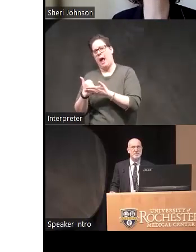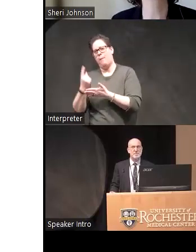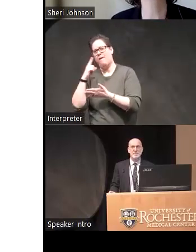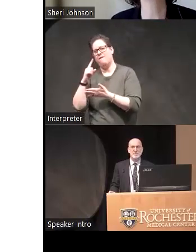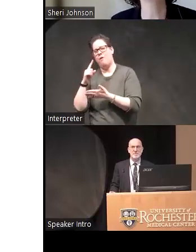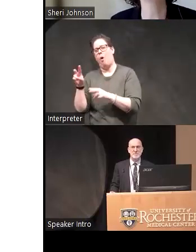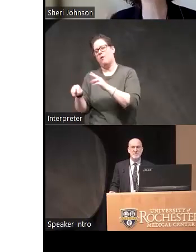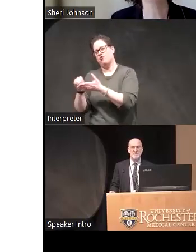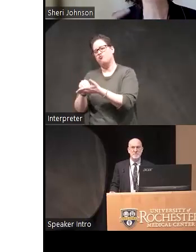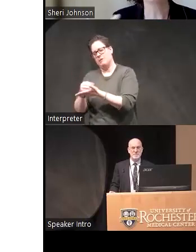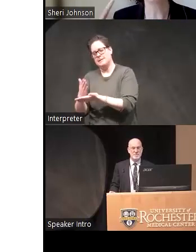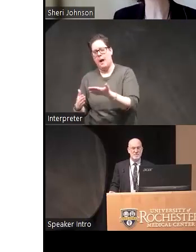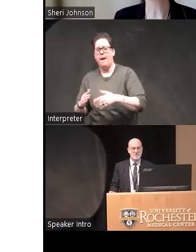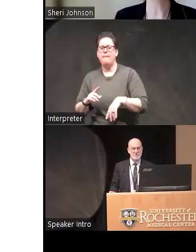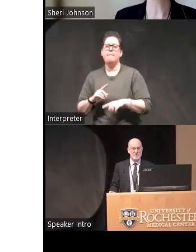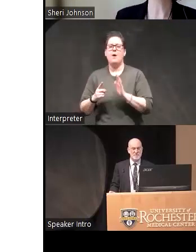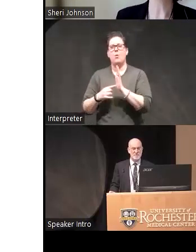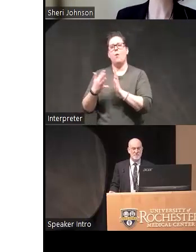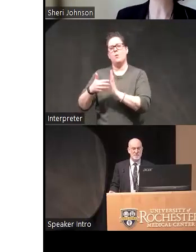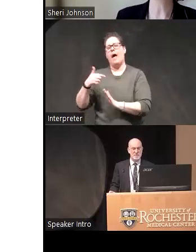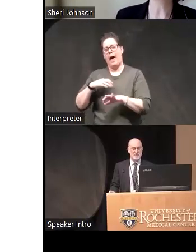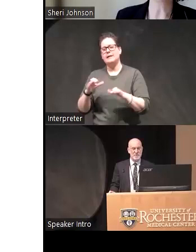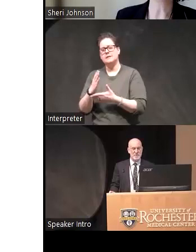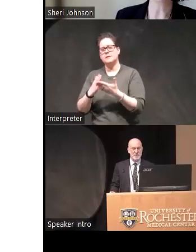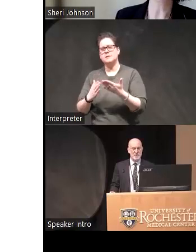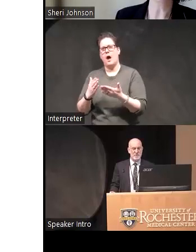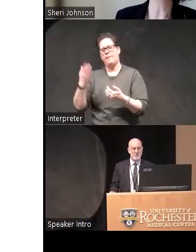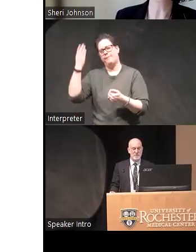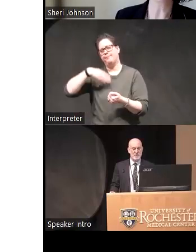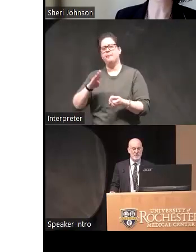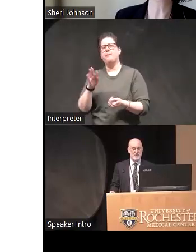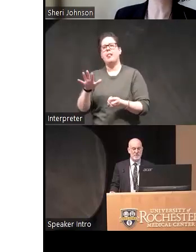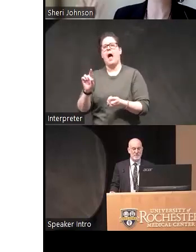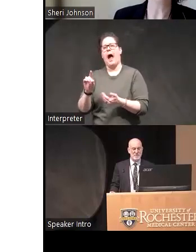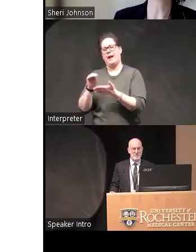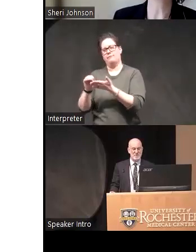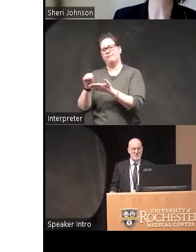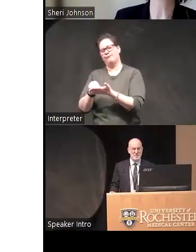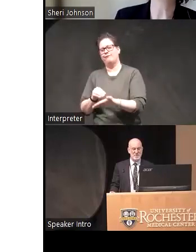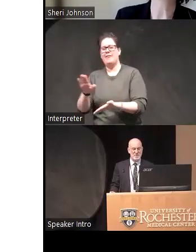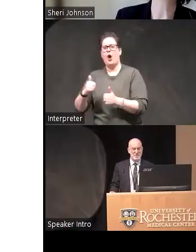I had to do the the blind ratings the aggression interviews because you know we were short-handed